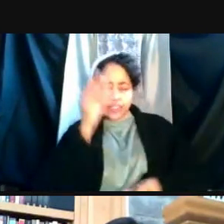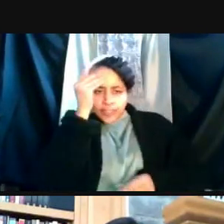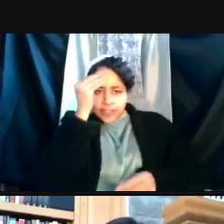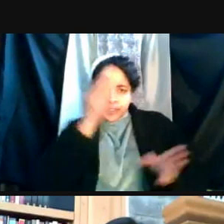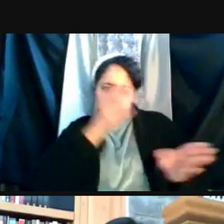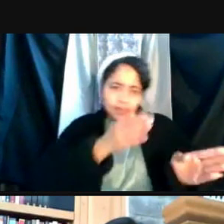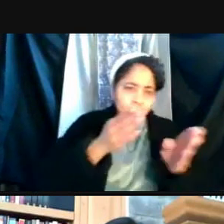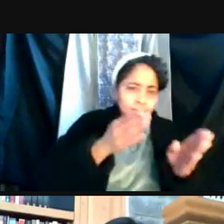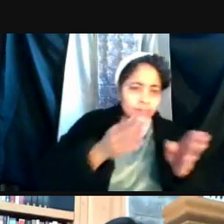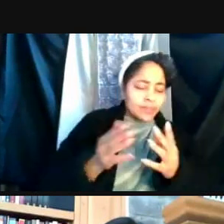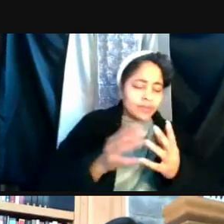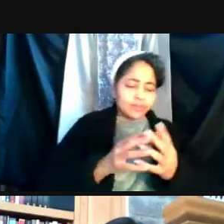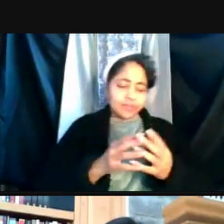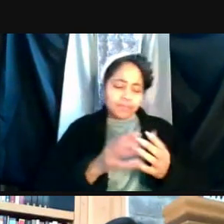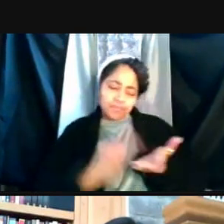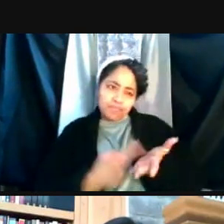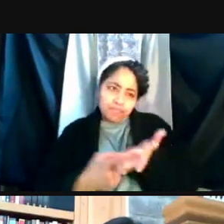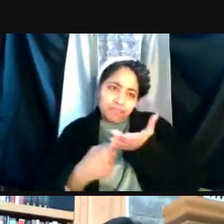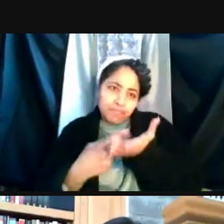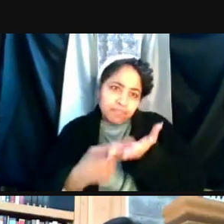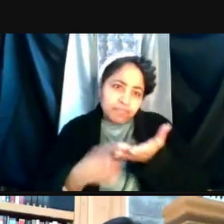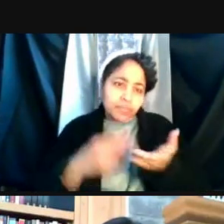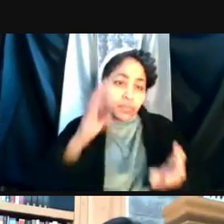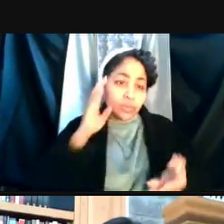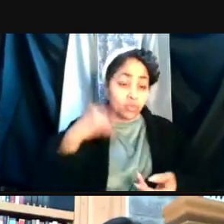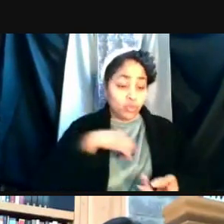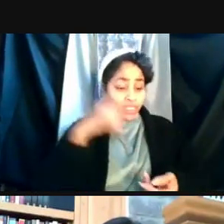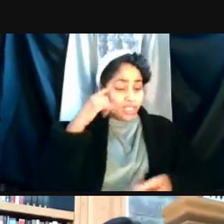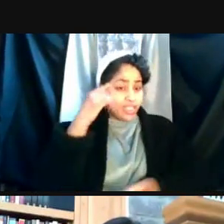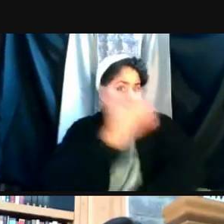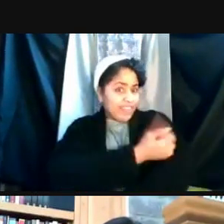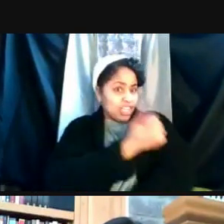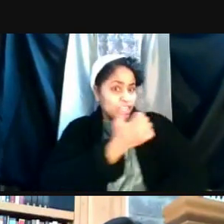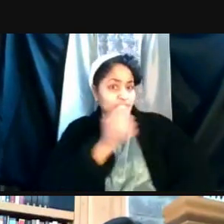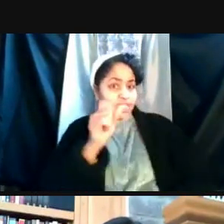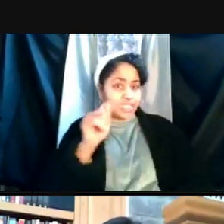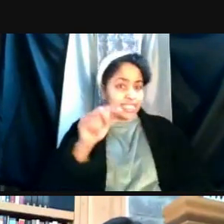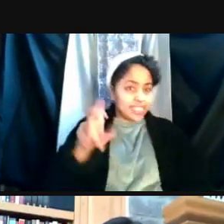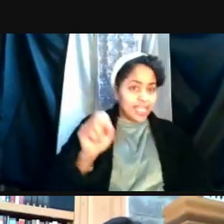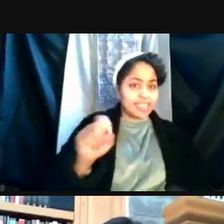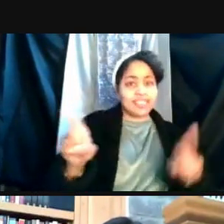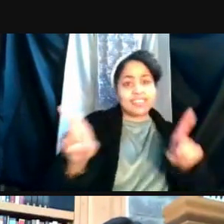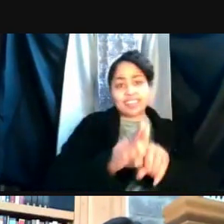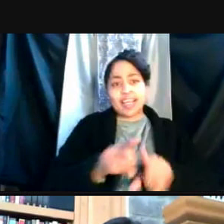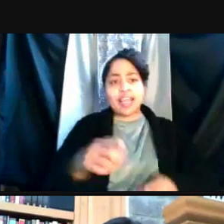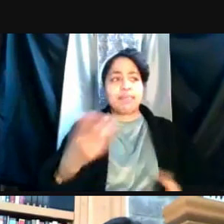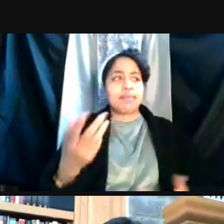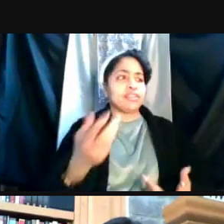if we think vaccination status is sort of the same as a recent positive.